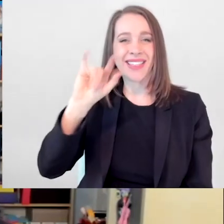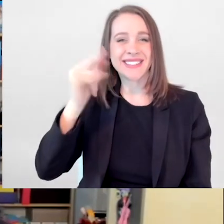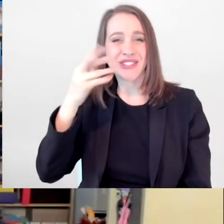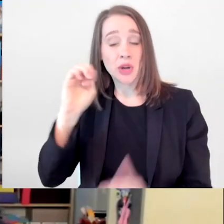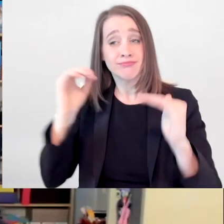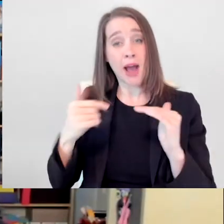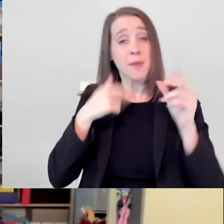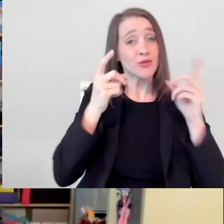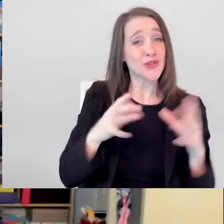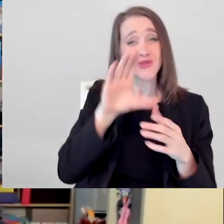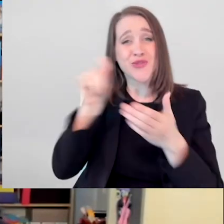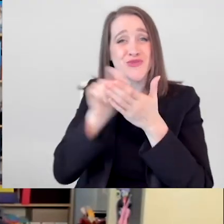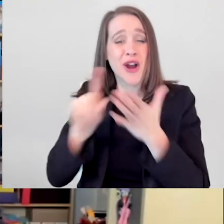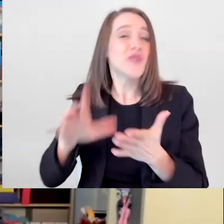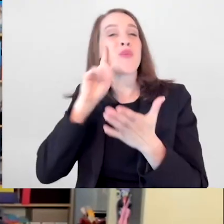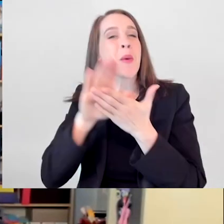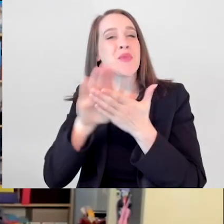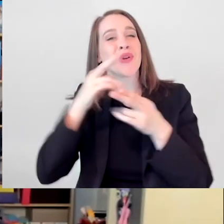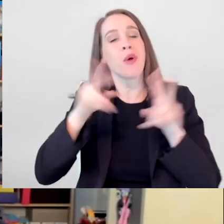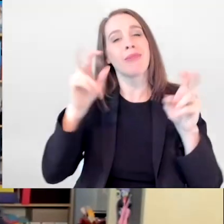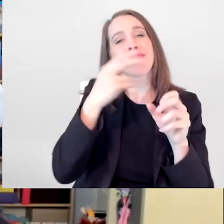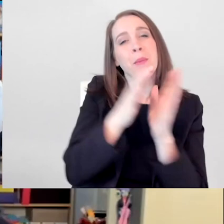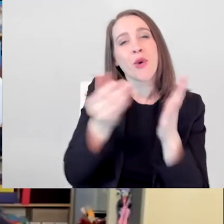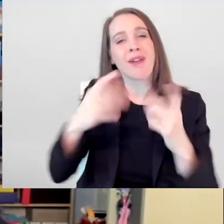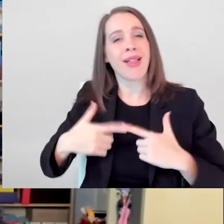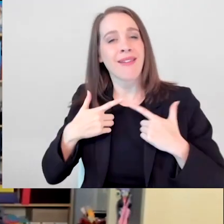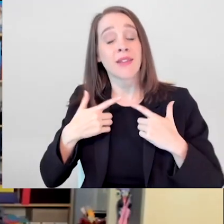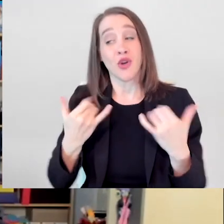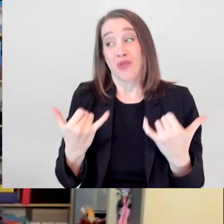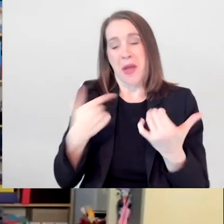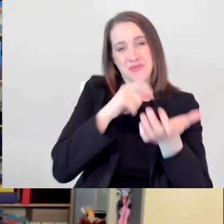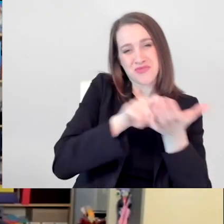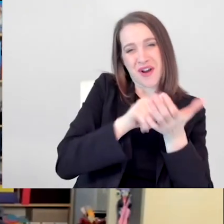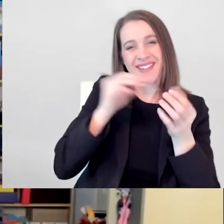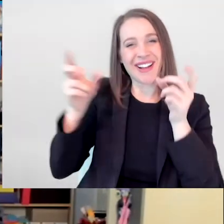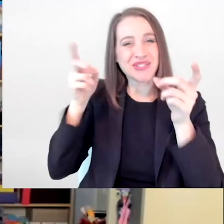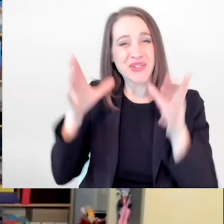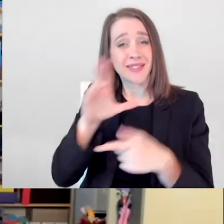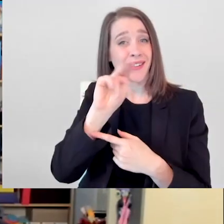I'm also the director and the co-writer of a movie called The Book of Life. And currently I'm writing and directing